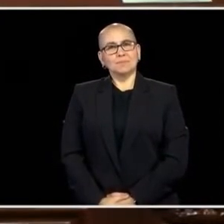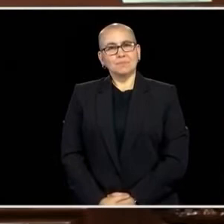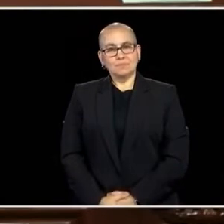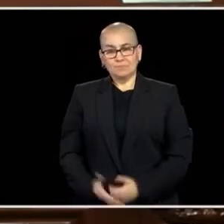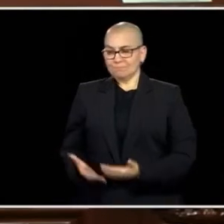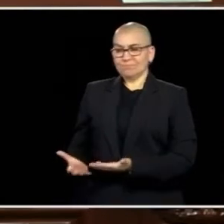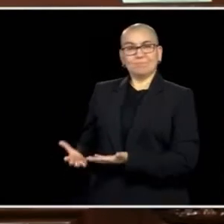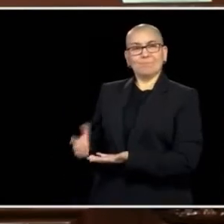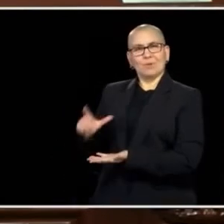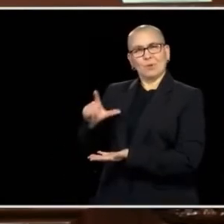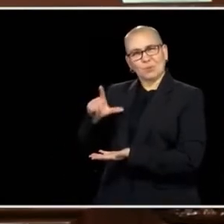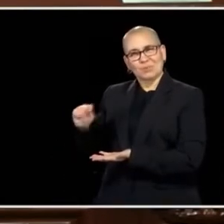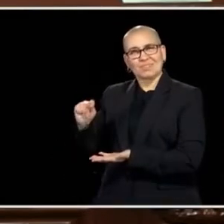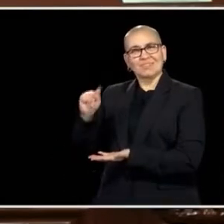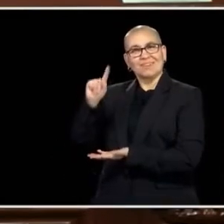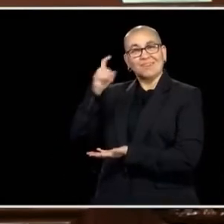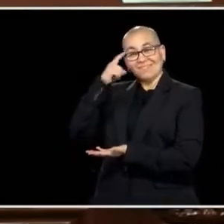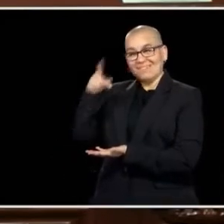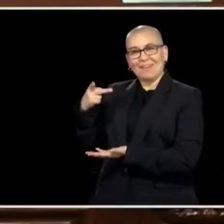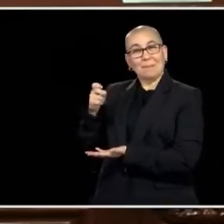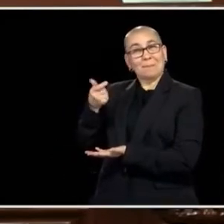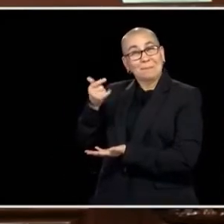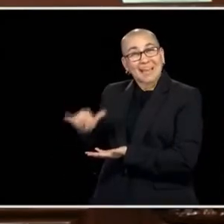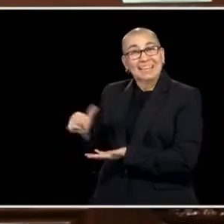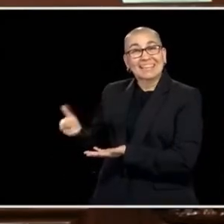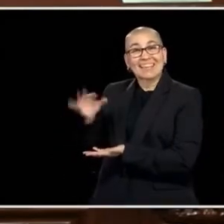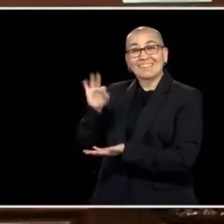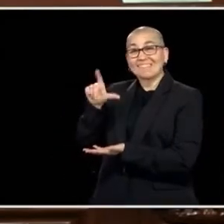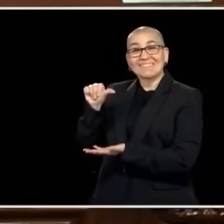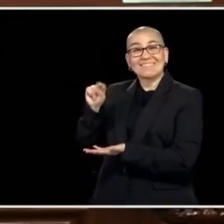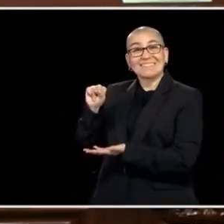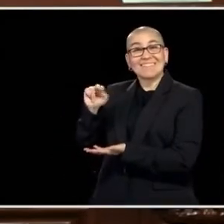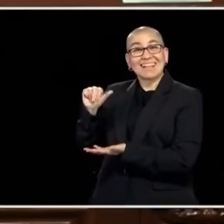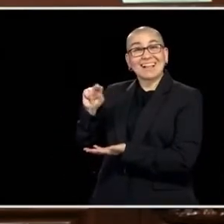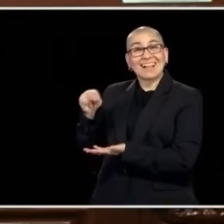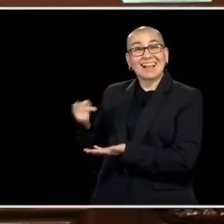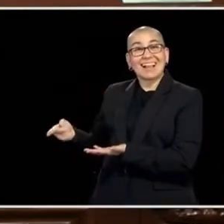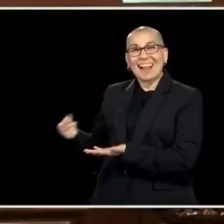LIEUTENANT GOVERNOR PEGGY FLANAGAN. I'M CLAPPING ON THAT ONE.